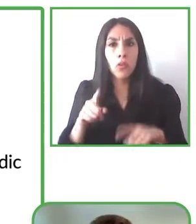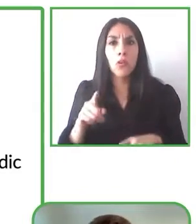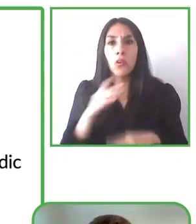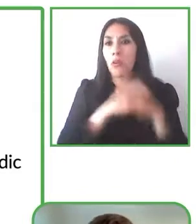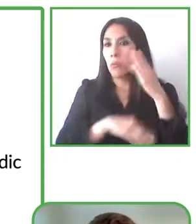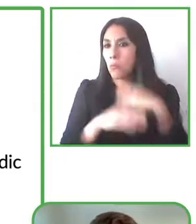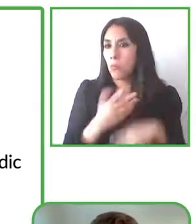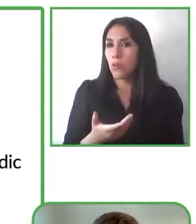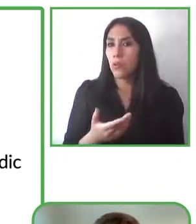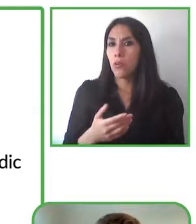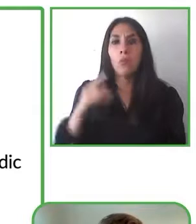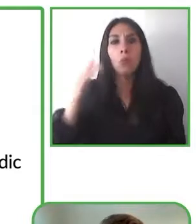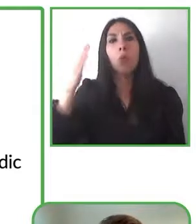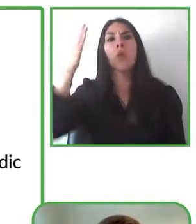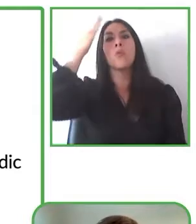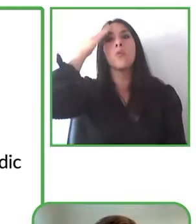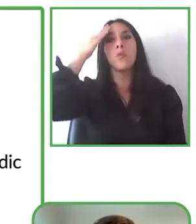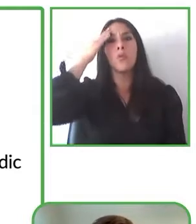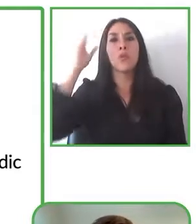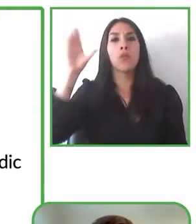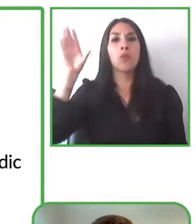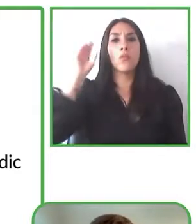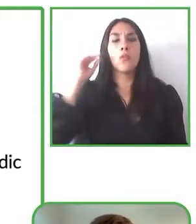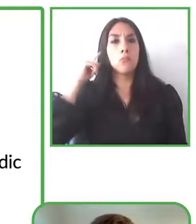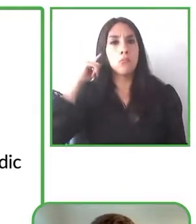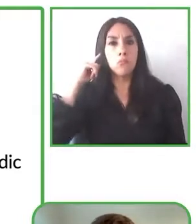understand the movie and as I said before the whole idea is